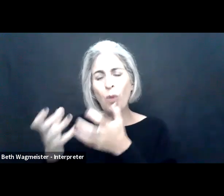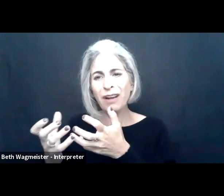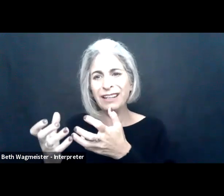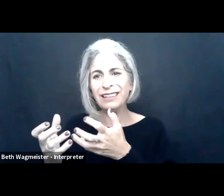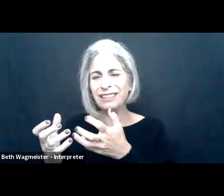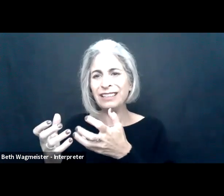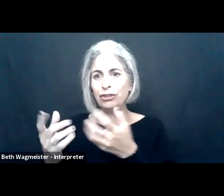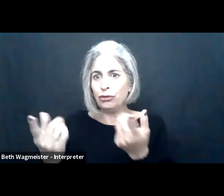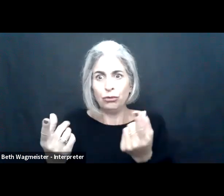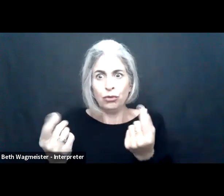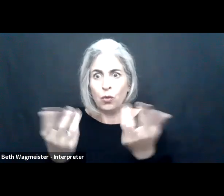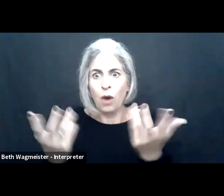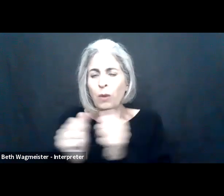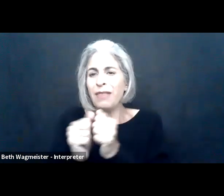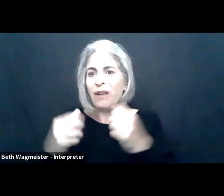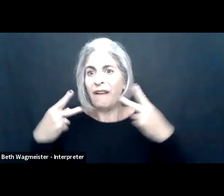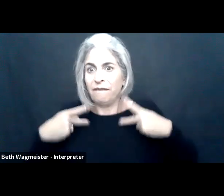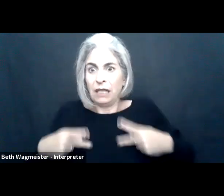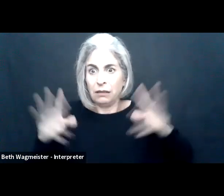we used to do work and those teams and leaders wondering how to handle these